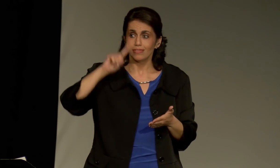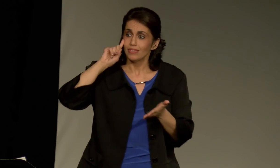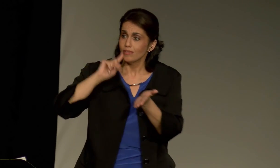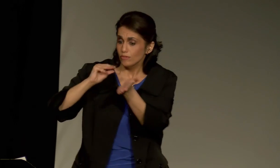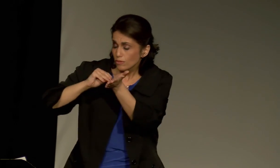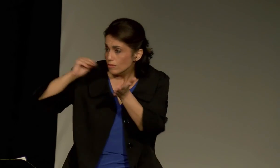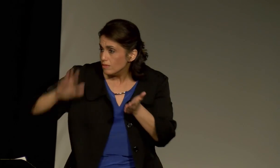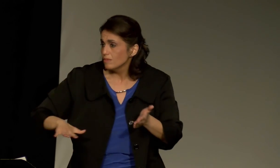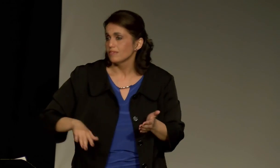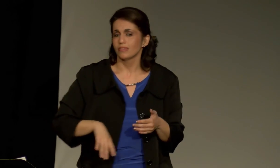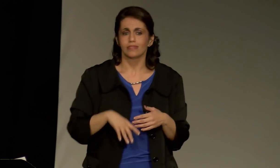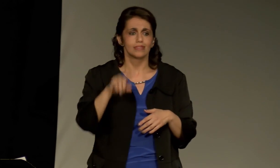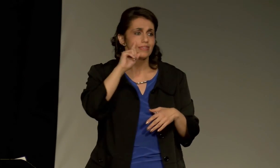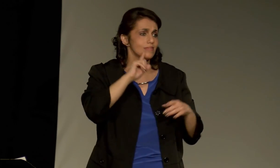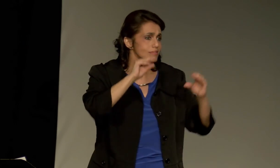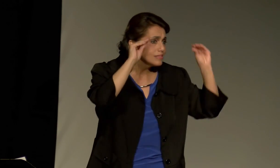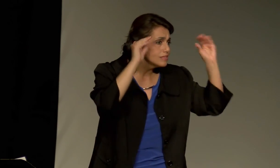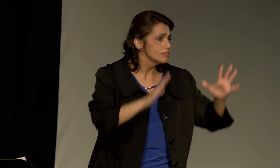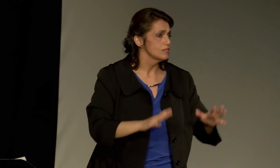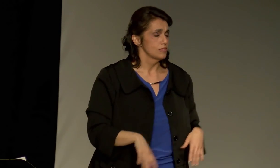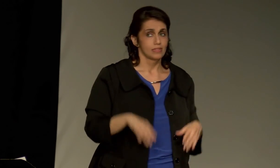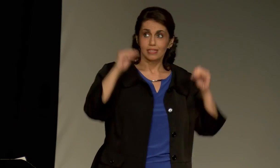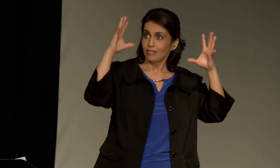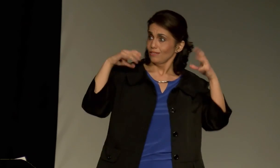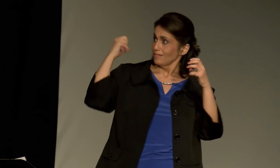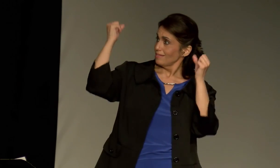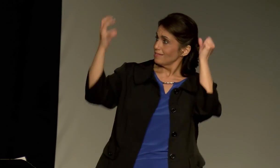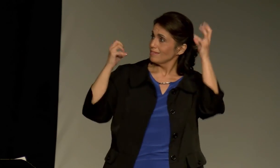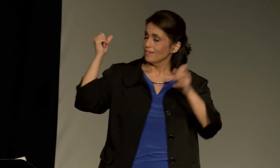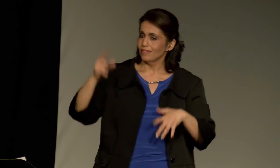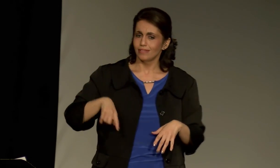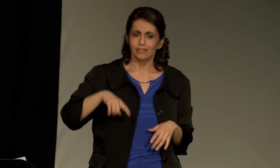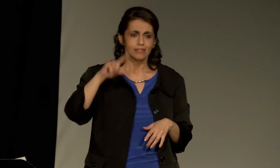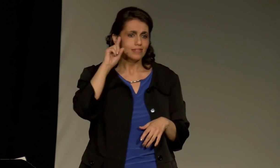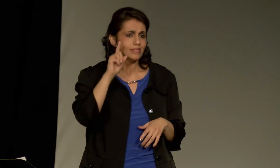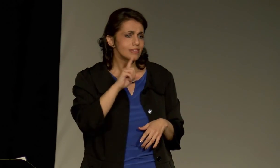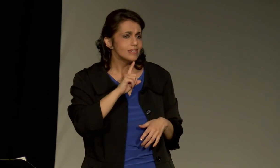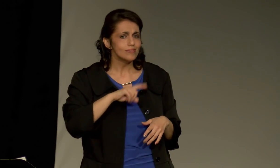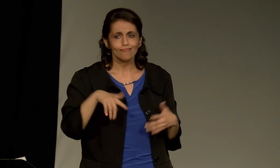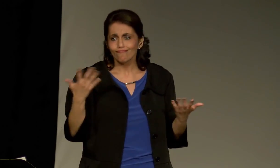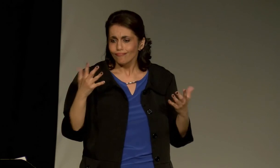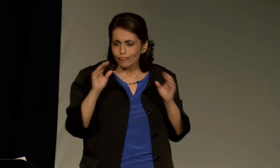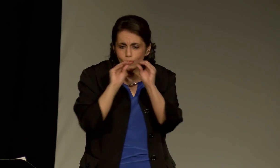It's a deaf university with deaf students, deaf instructors, who use sign language to